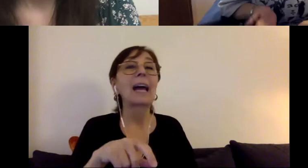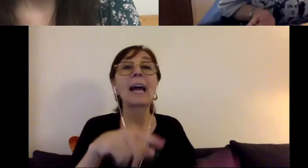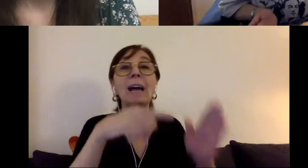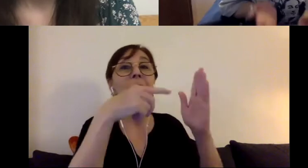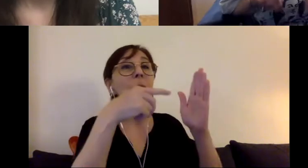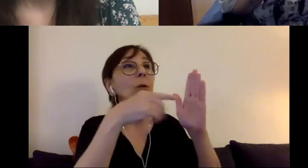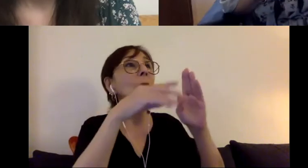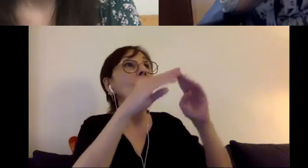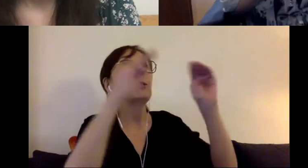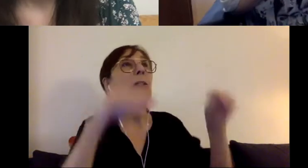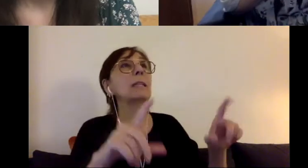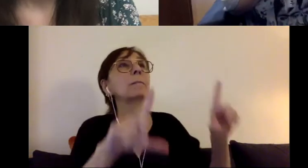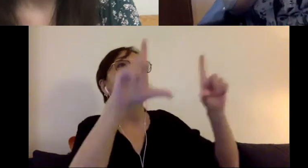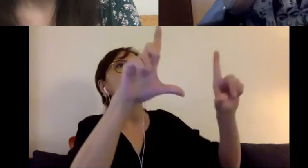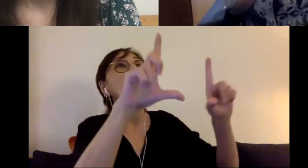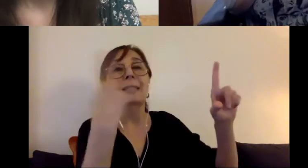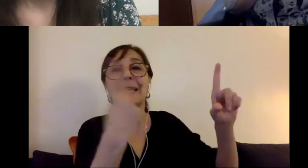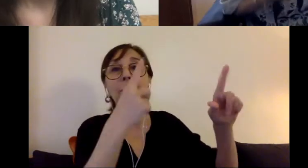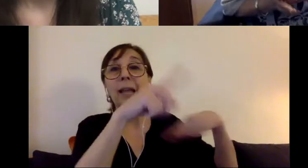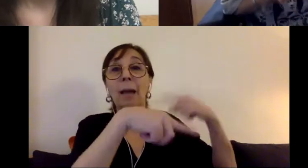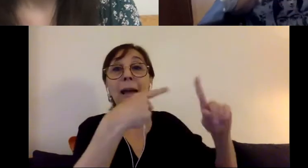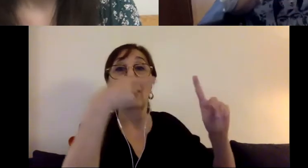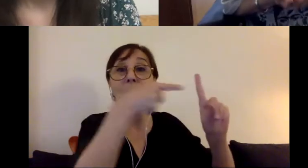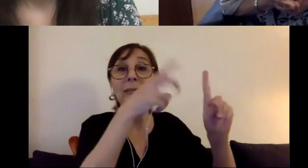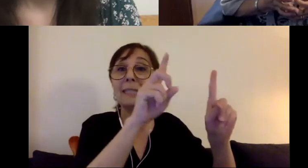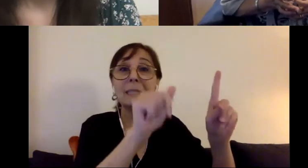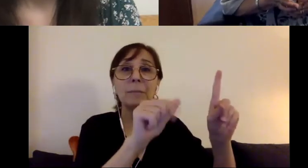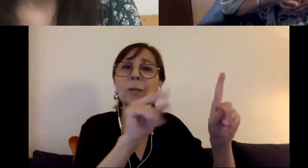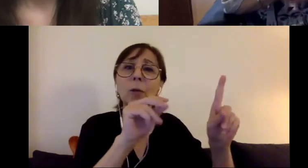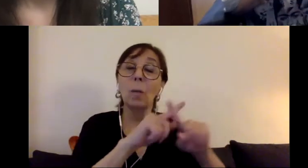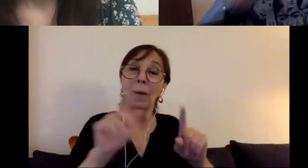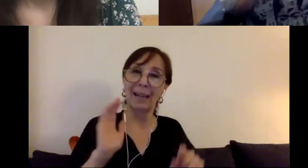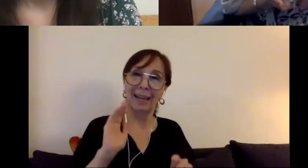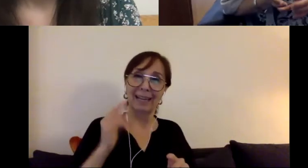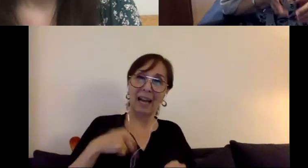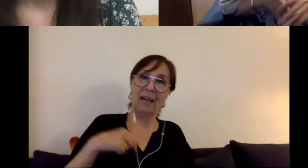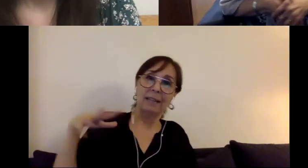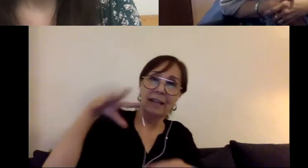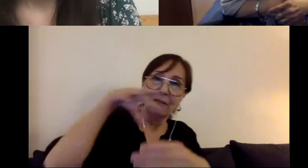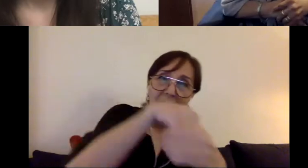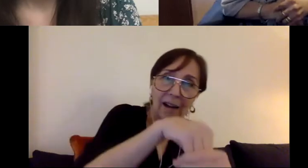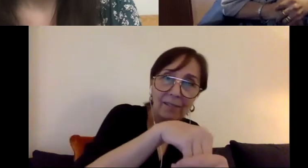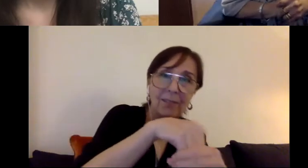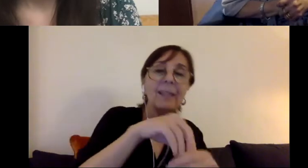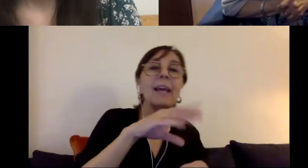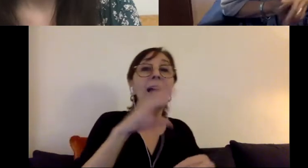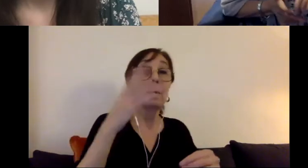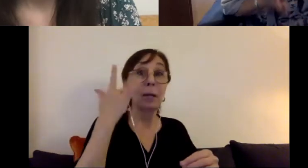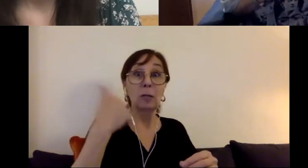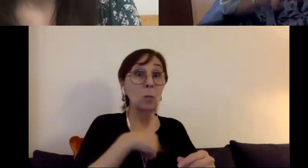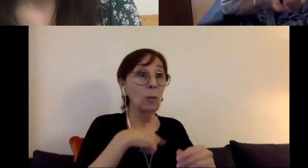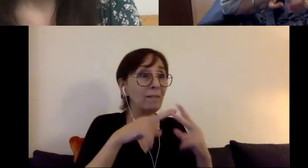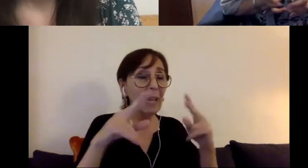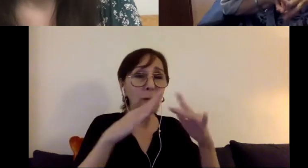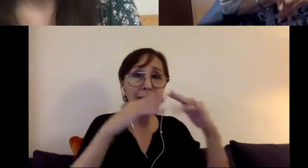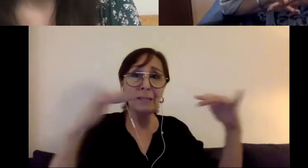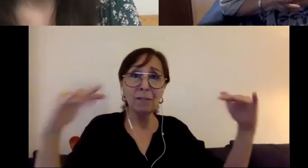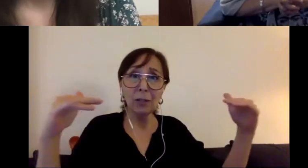person. Our engagement and the diversity that we represent must be more